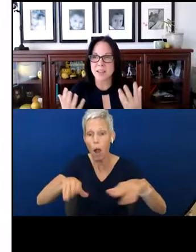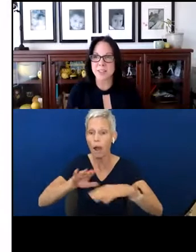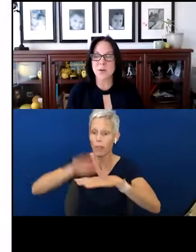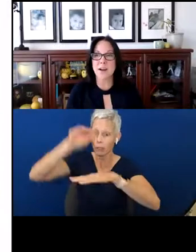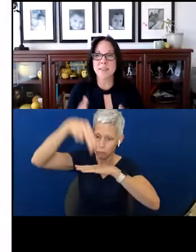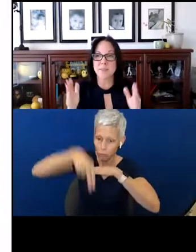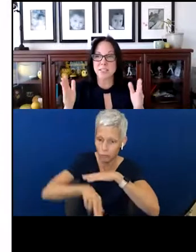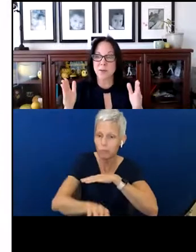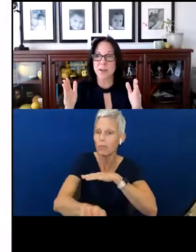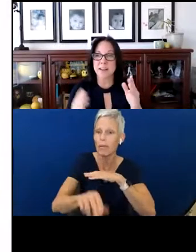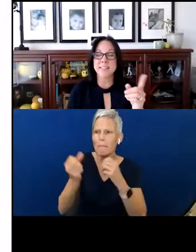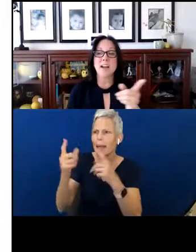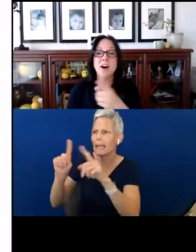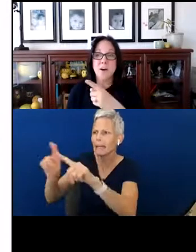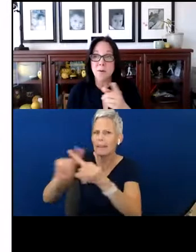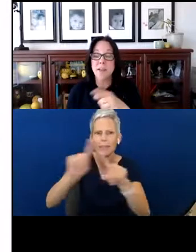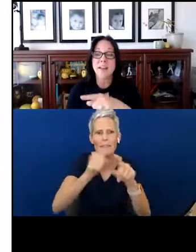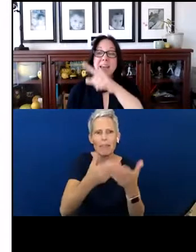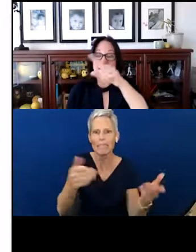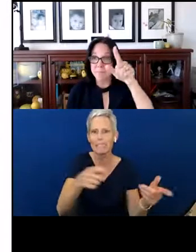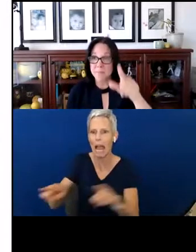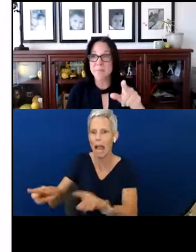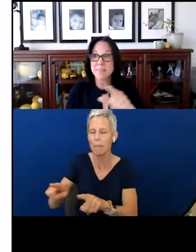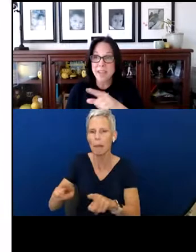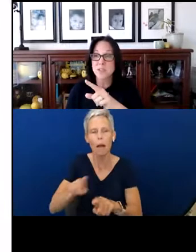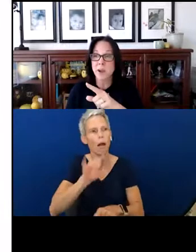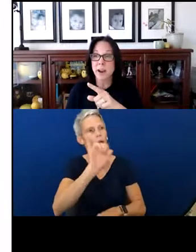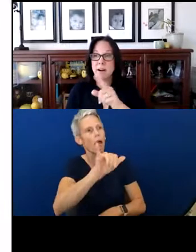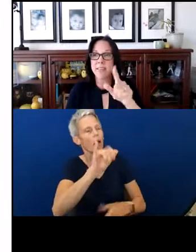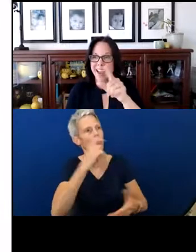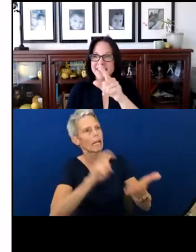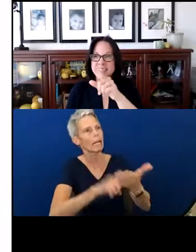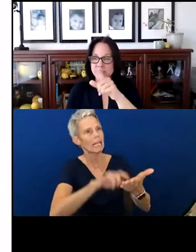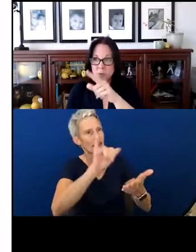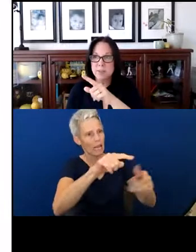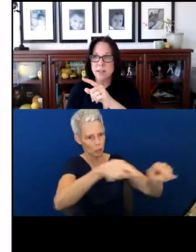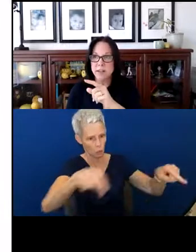going on we start to recognize, “Oh, that, that square that has these squiggles on it,